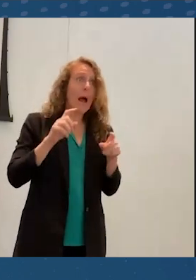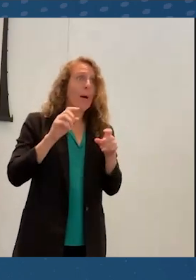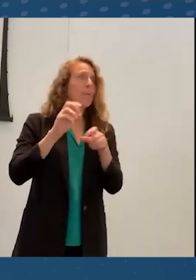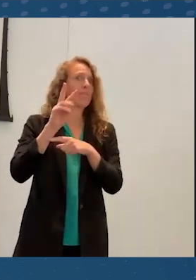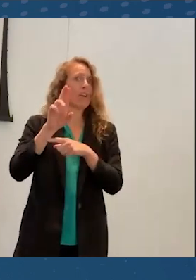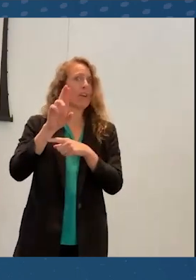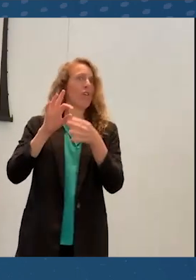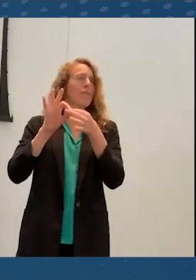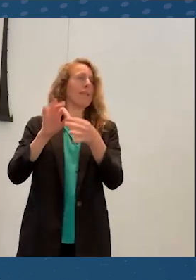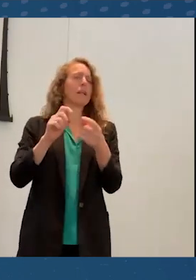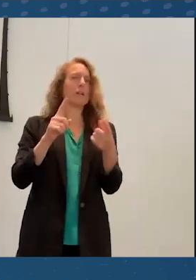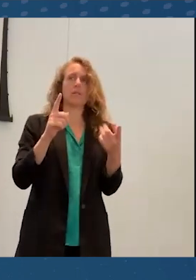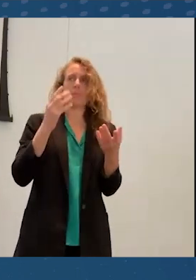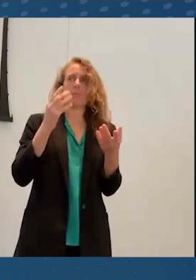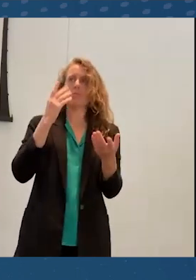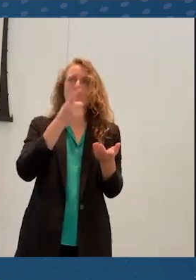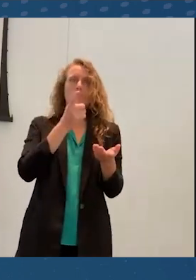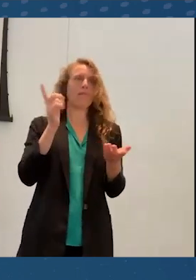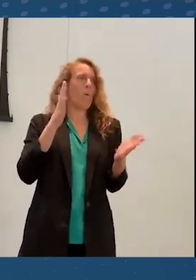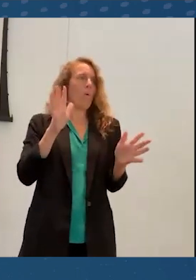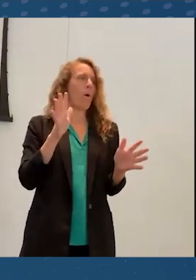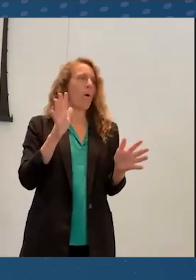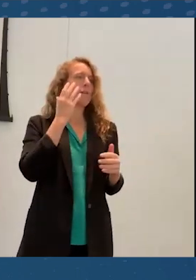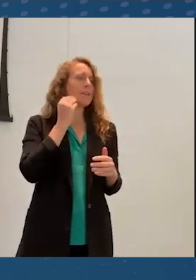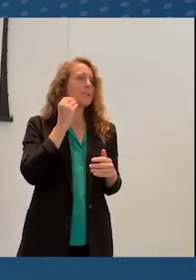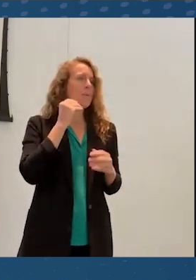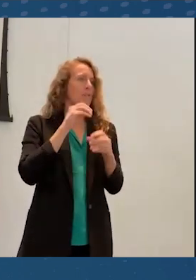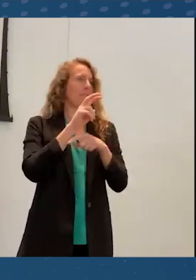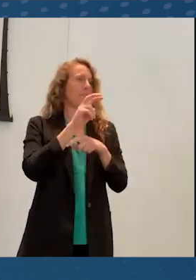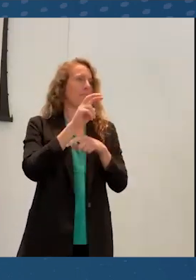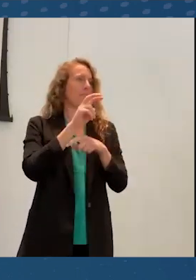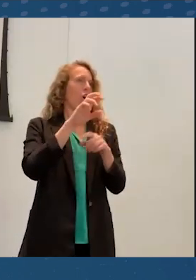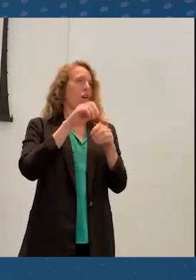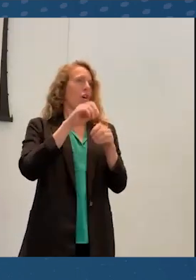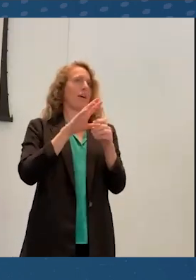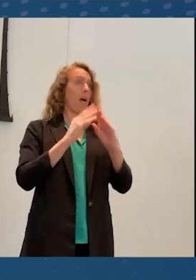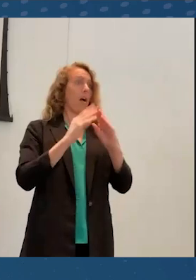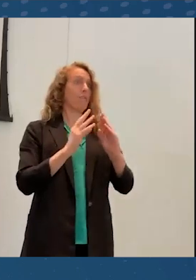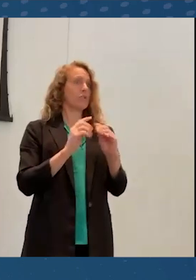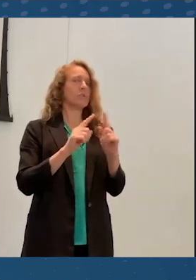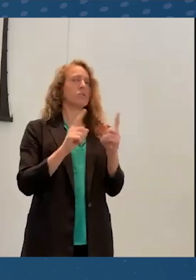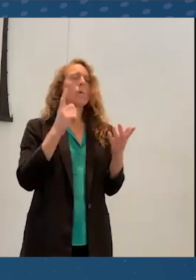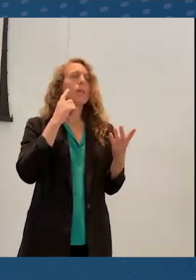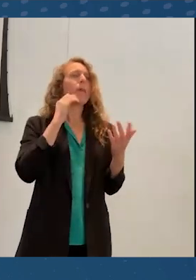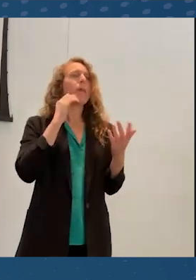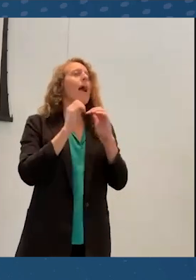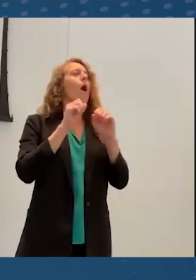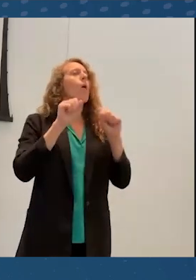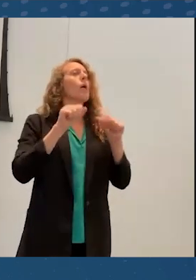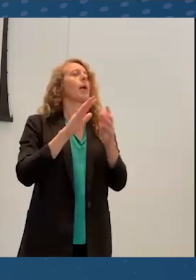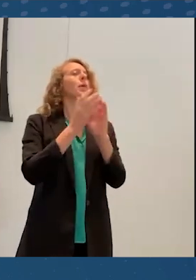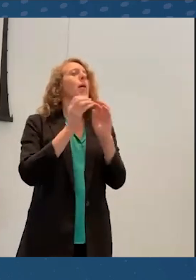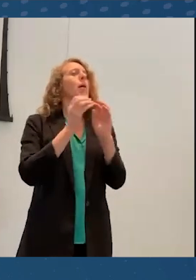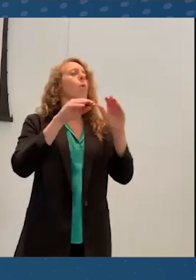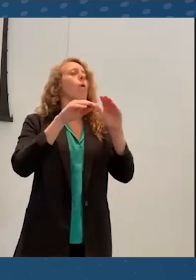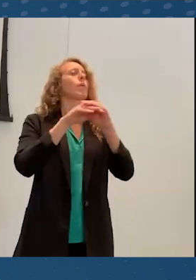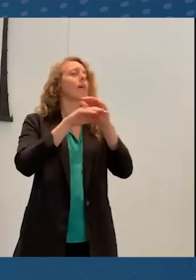have experience in it, obviously, we can think about how it can be more equitable, accessible, and in the context of conferences,